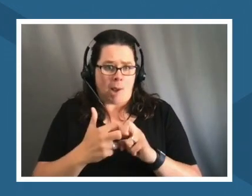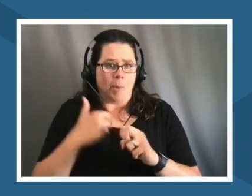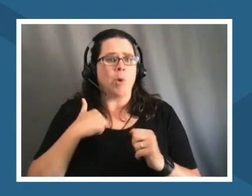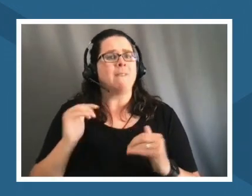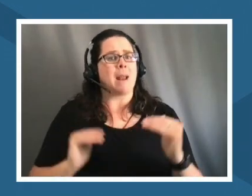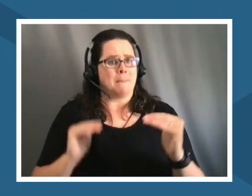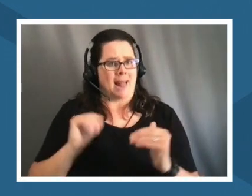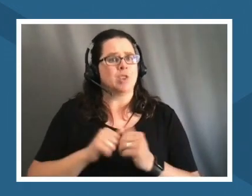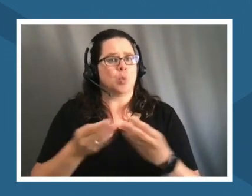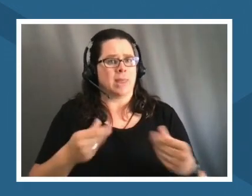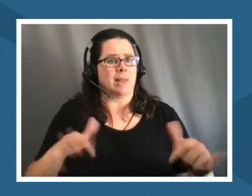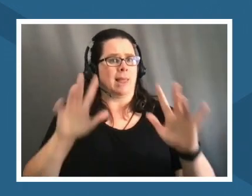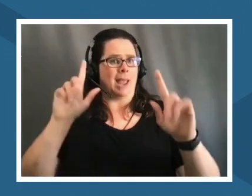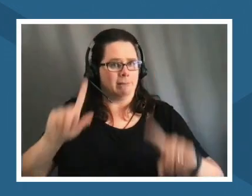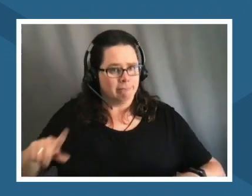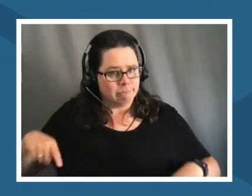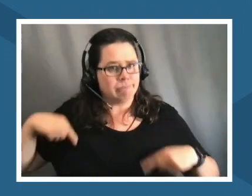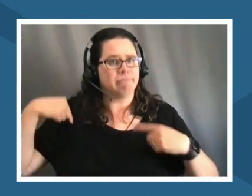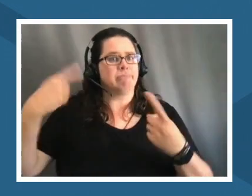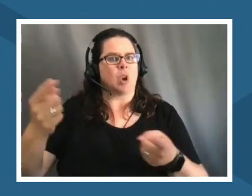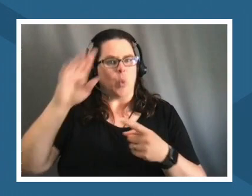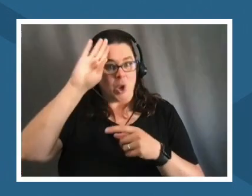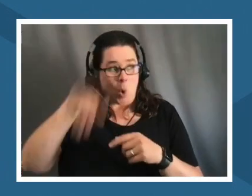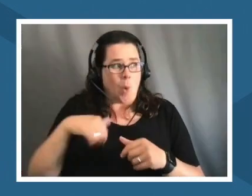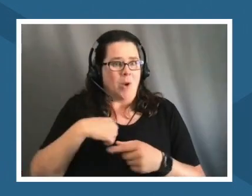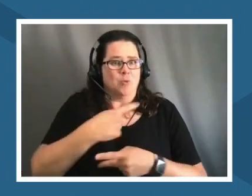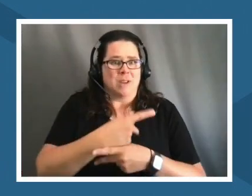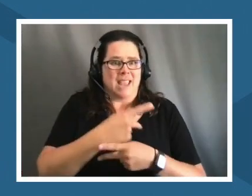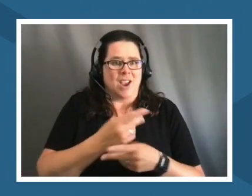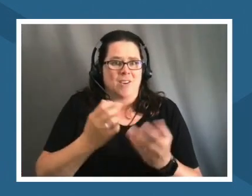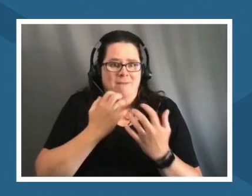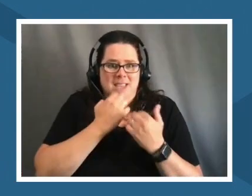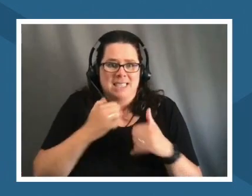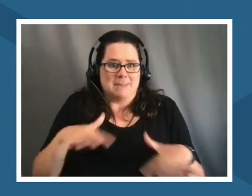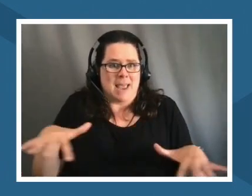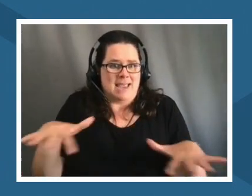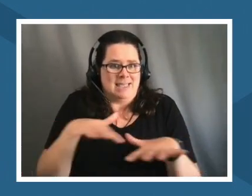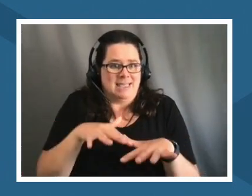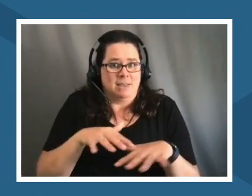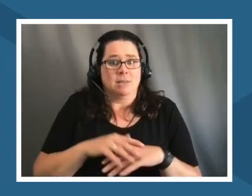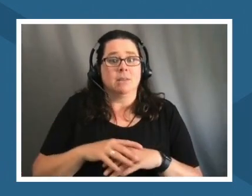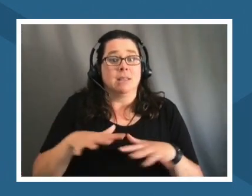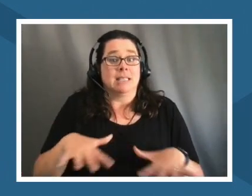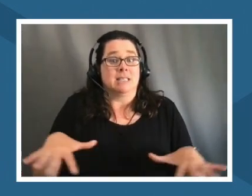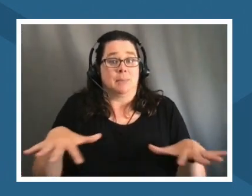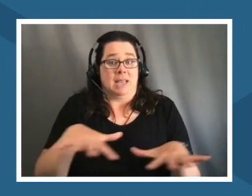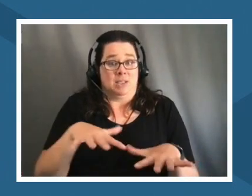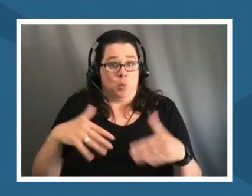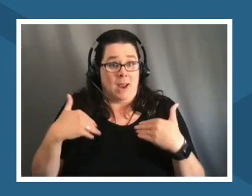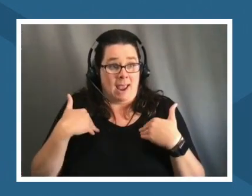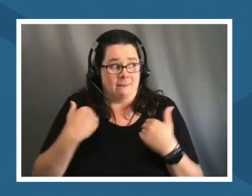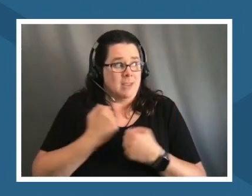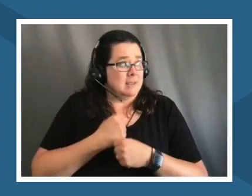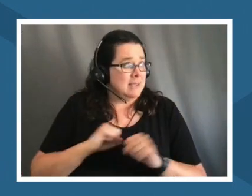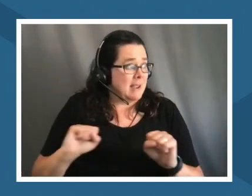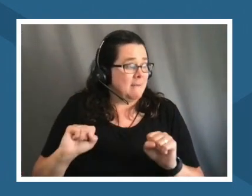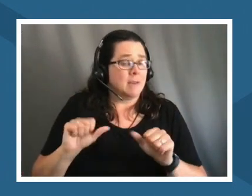we know how to care for these spaces and the spaces that we do have that are safe